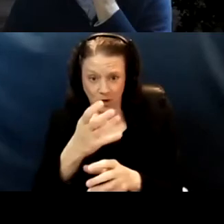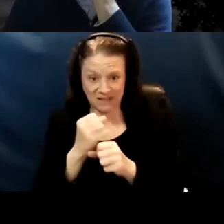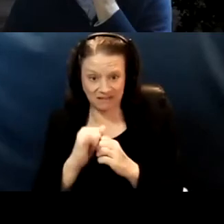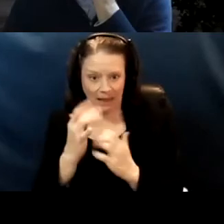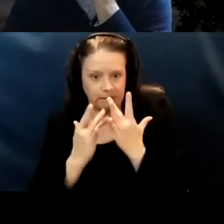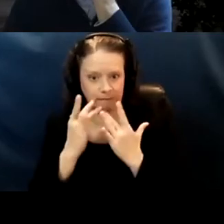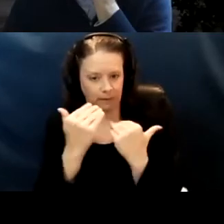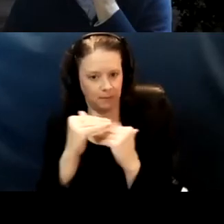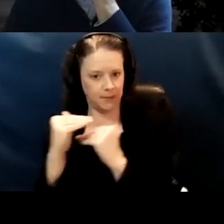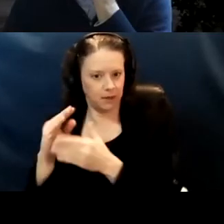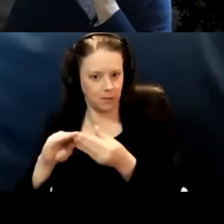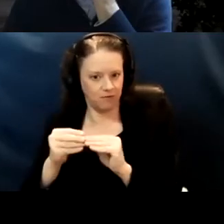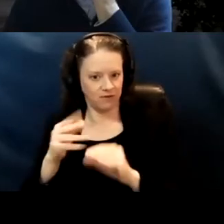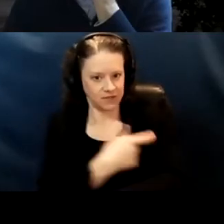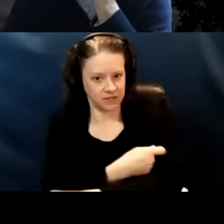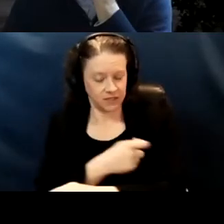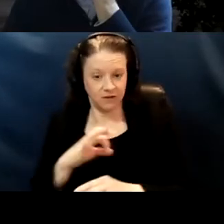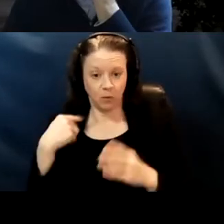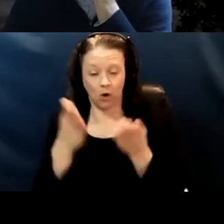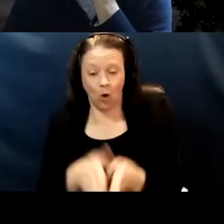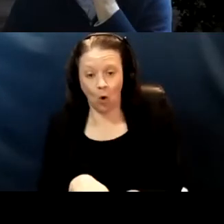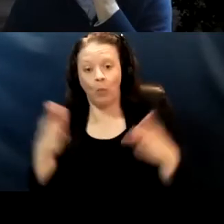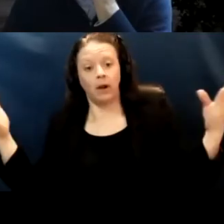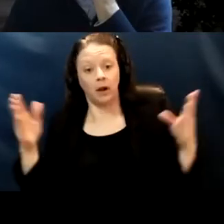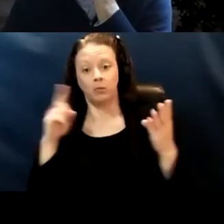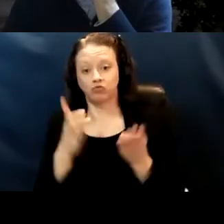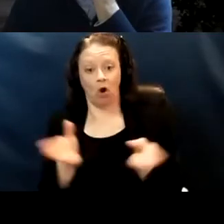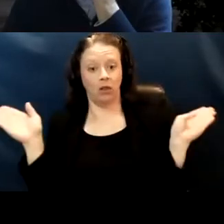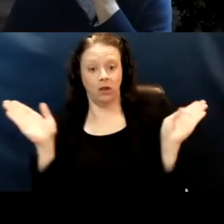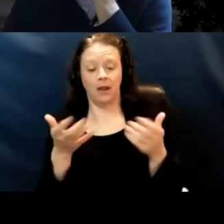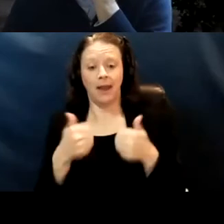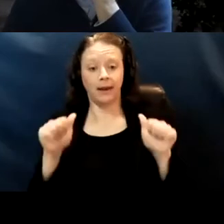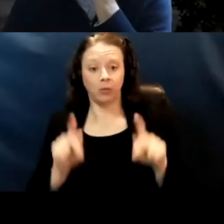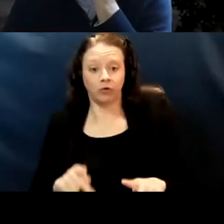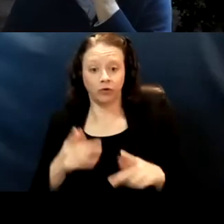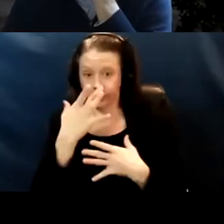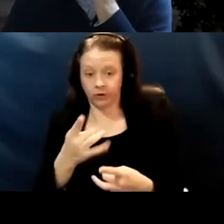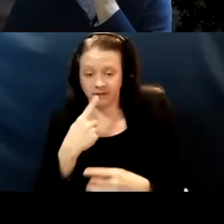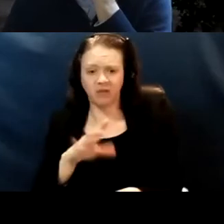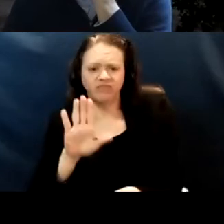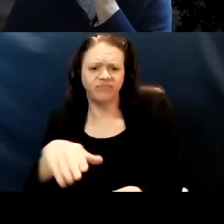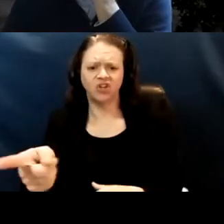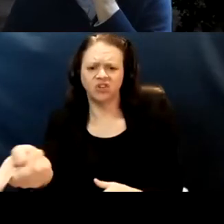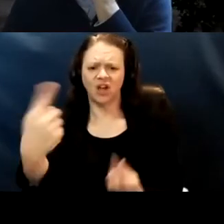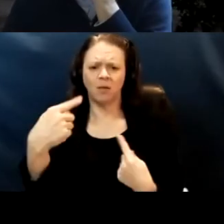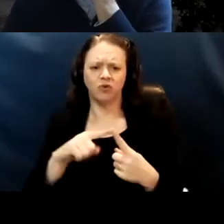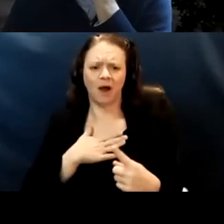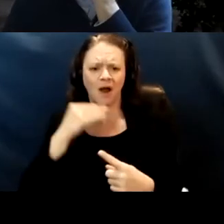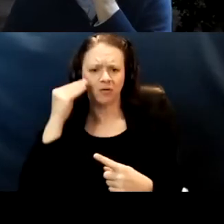And I, if we open it up broadly than anybody who is interested, you know, can say, just come to my house, I'd really prefer that that'd be nice.